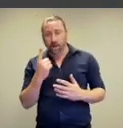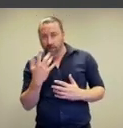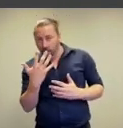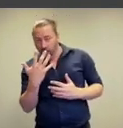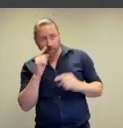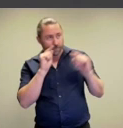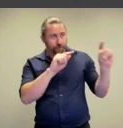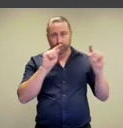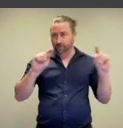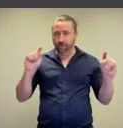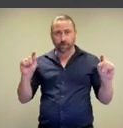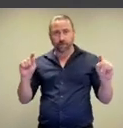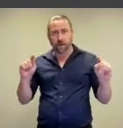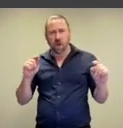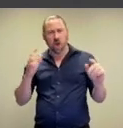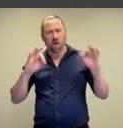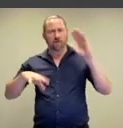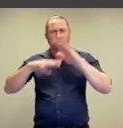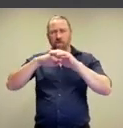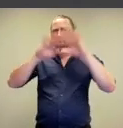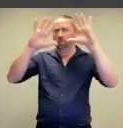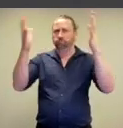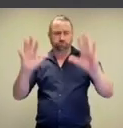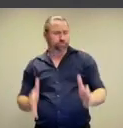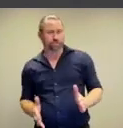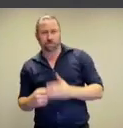detail,